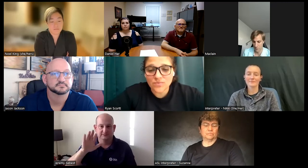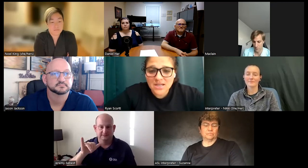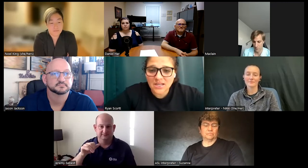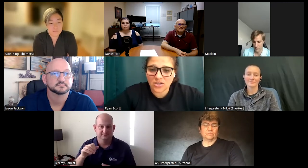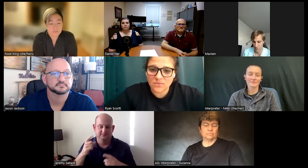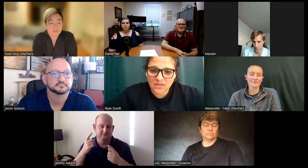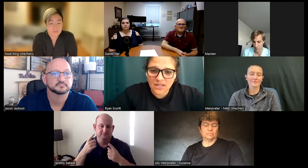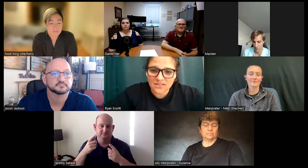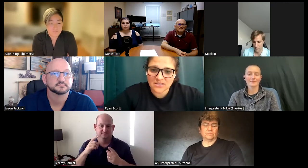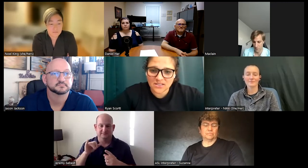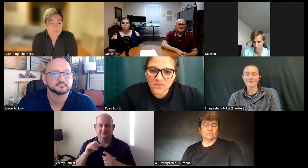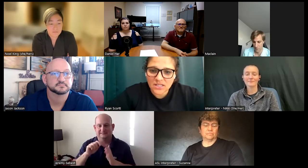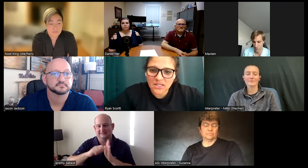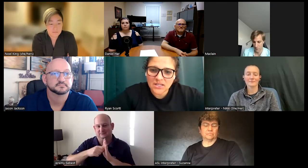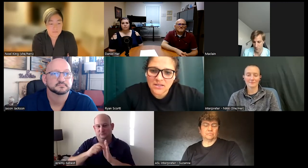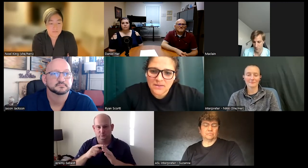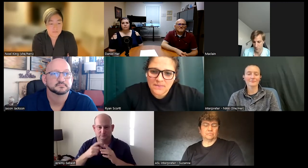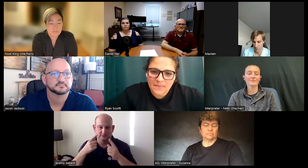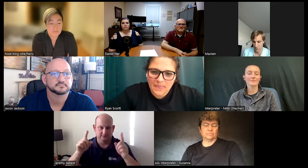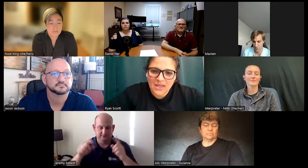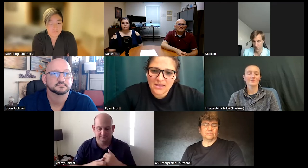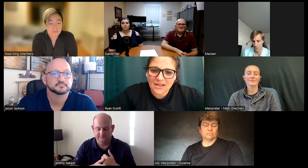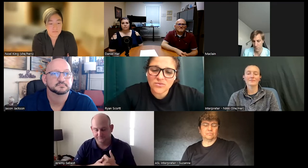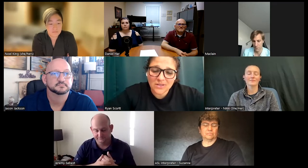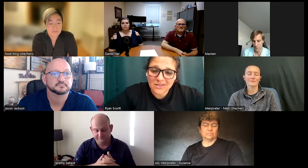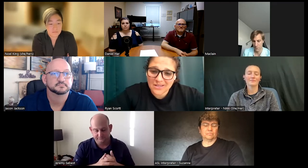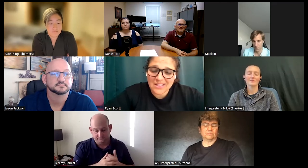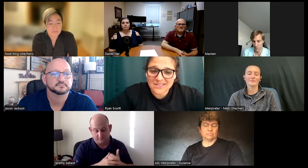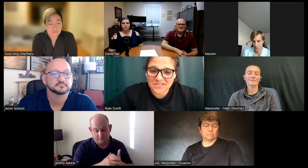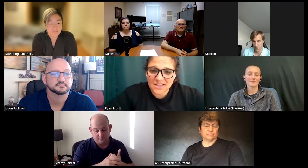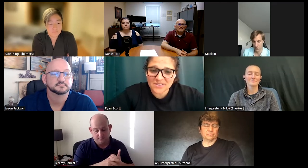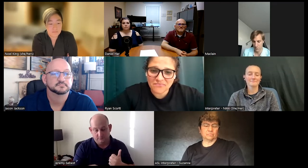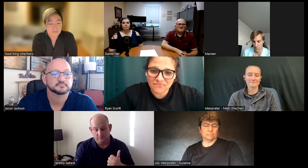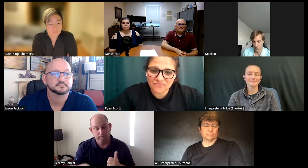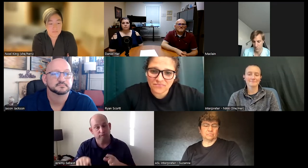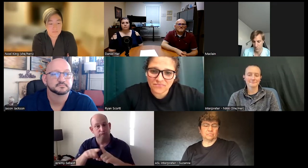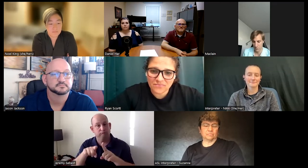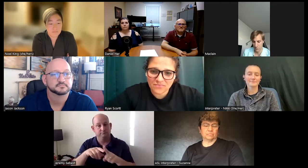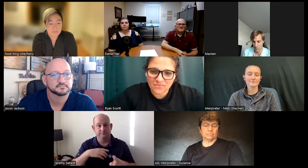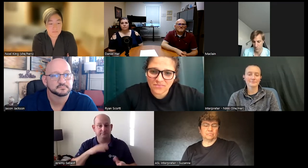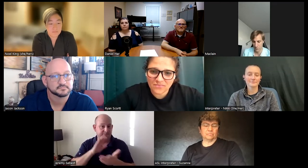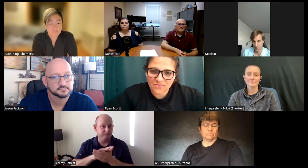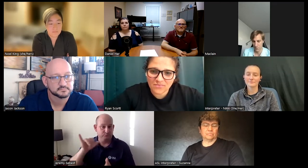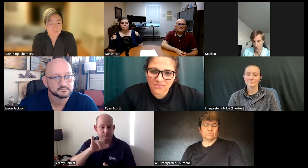read and communicate successfully and that's really the key to success